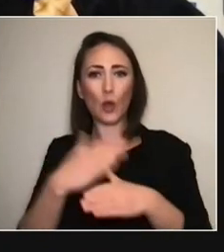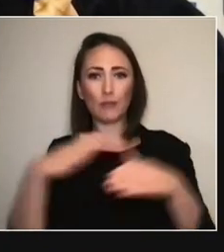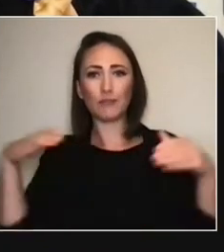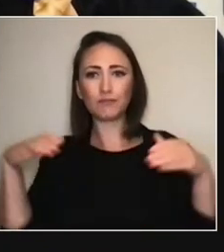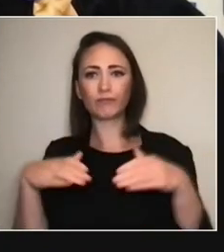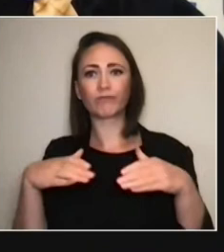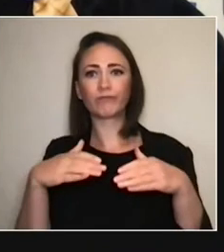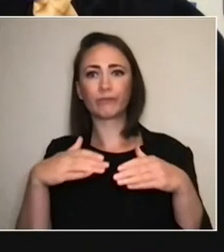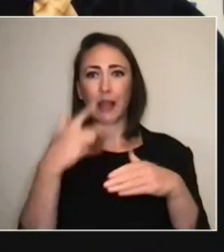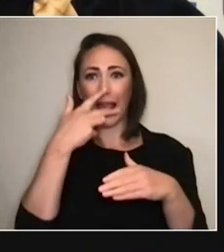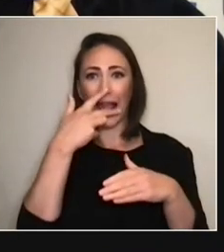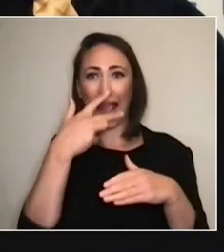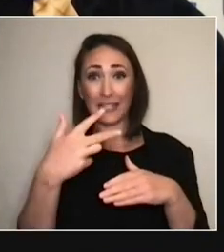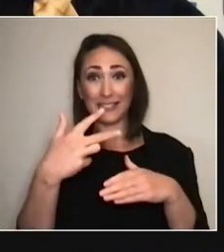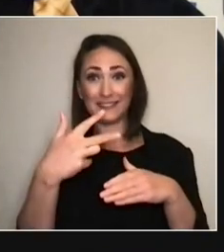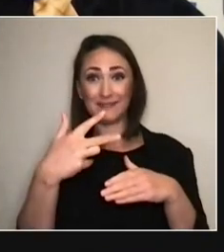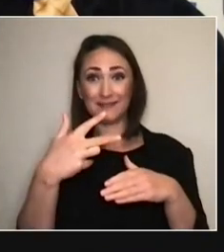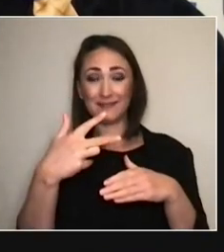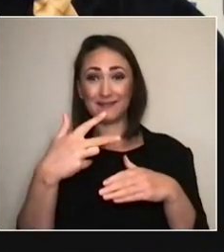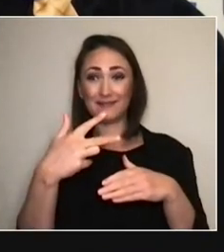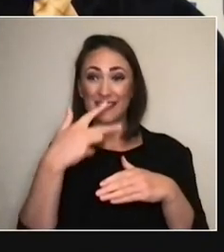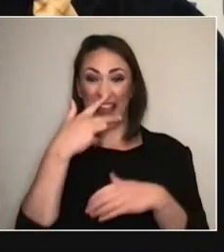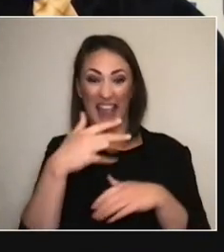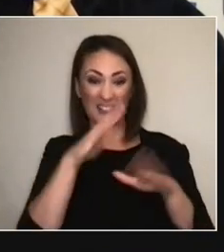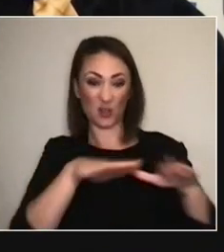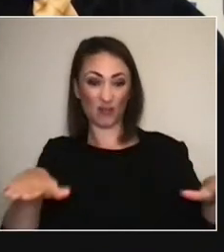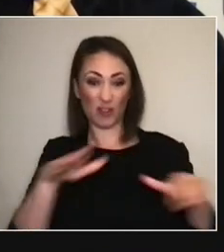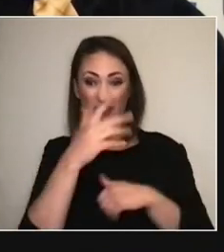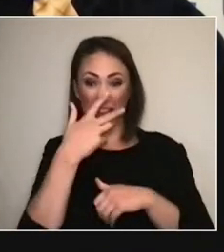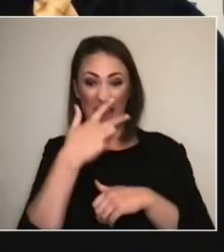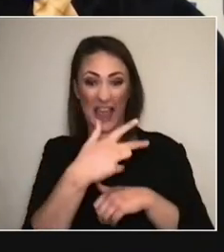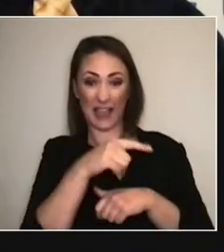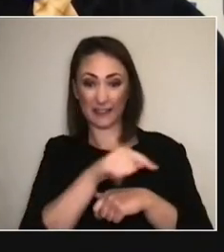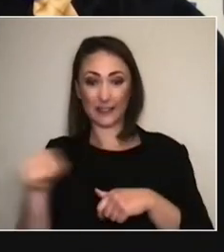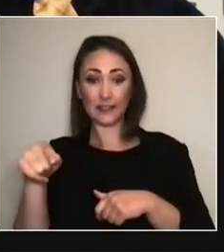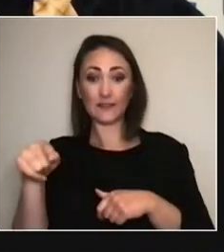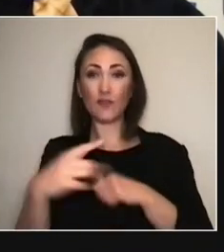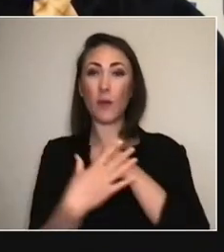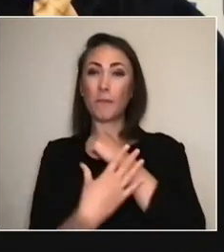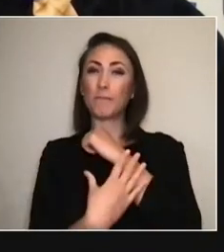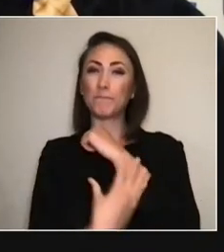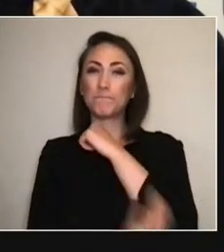who are from a low socio-economic part of the city.